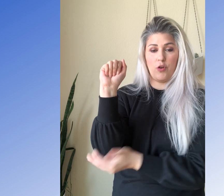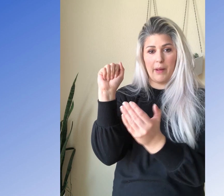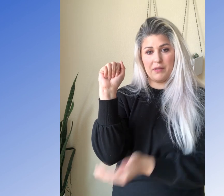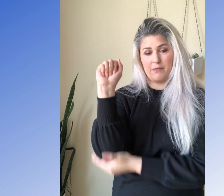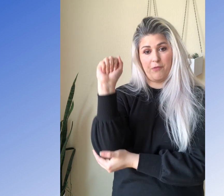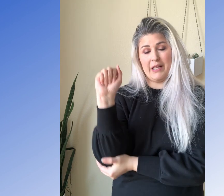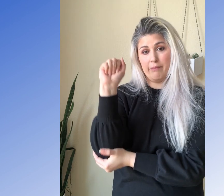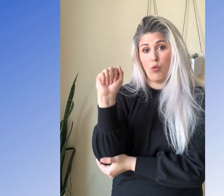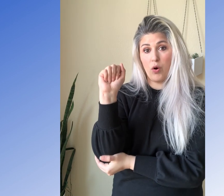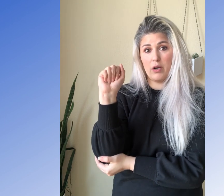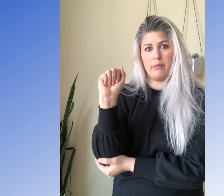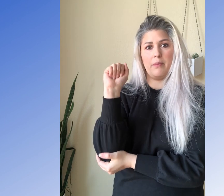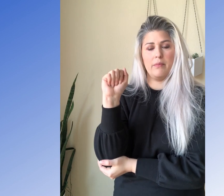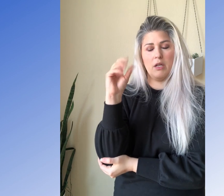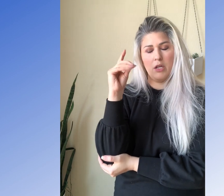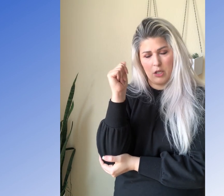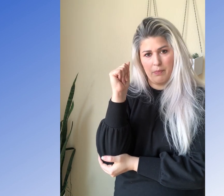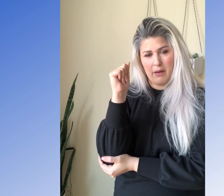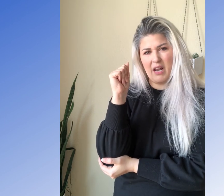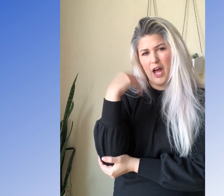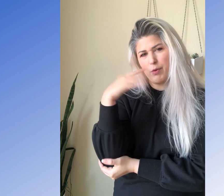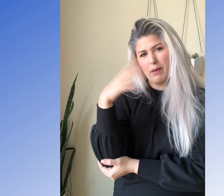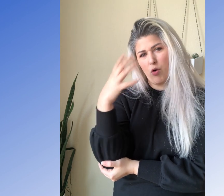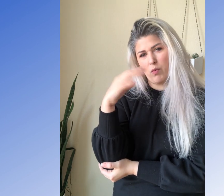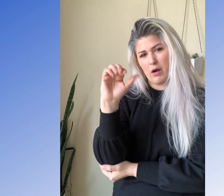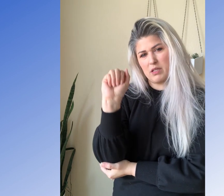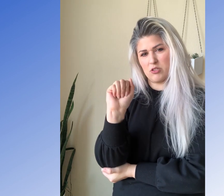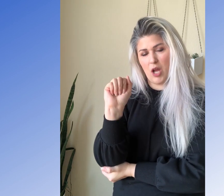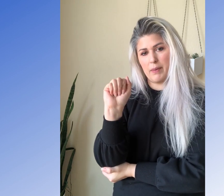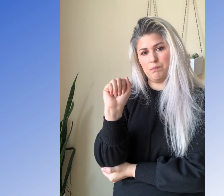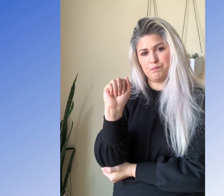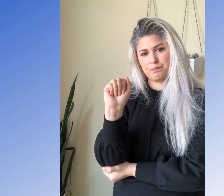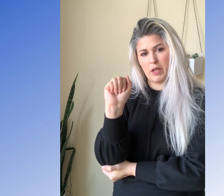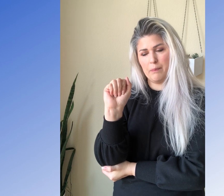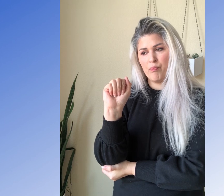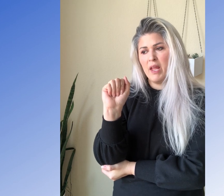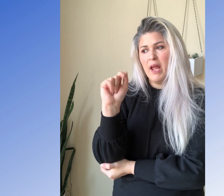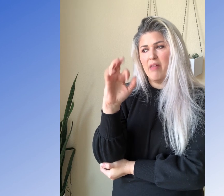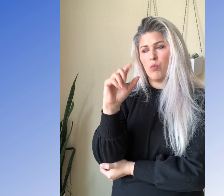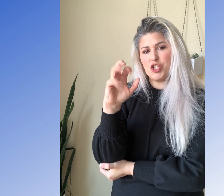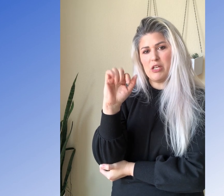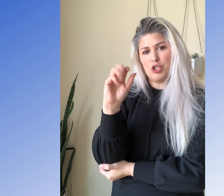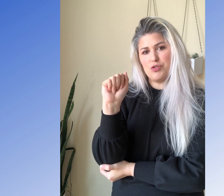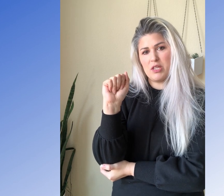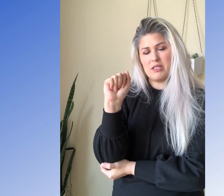you'll be able to feel it more and you, it'll help you be more aware of it and stop it. Okay. And then once you get used to this,